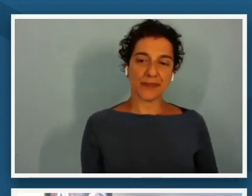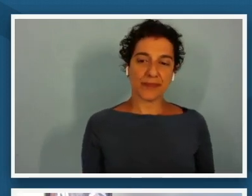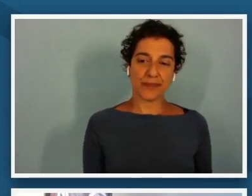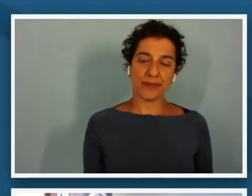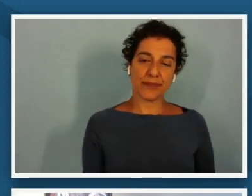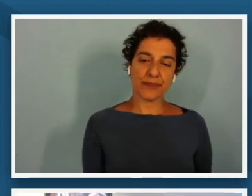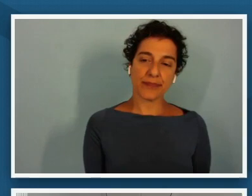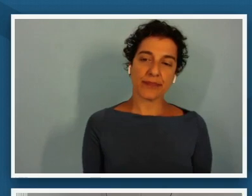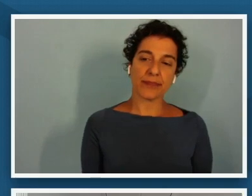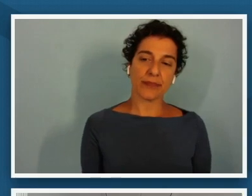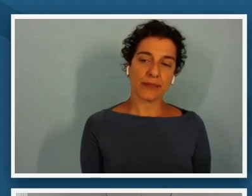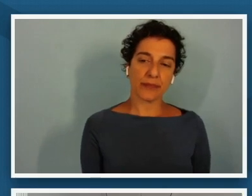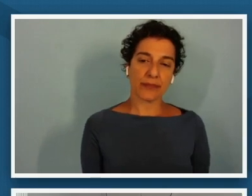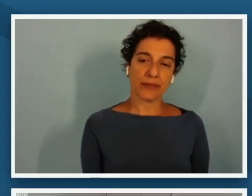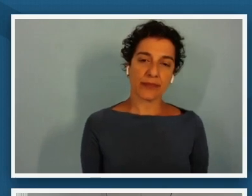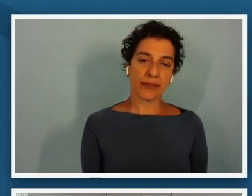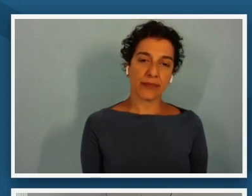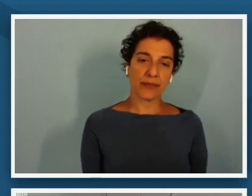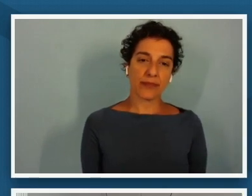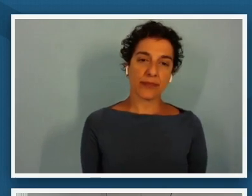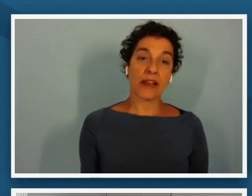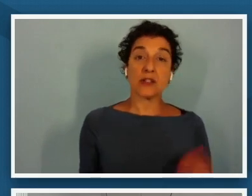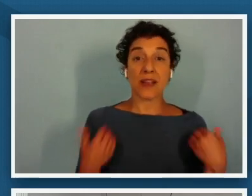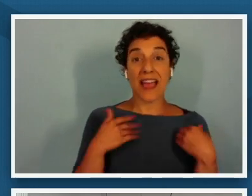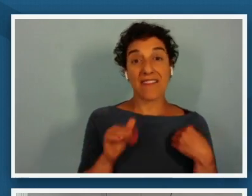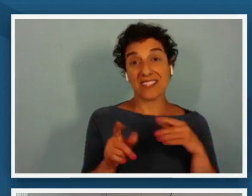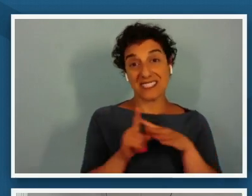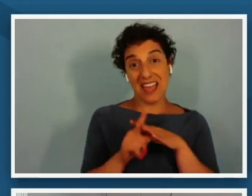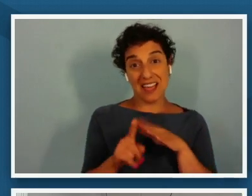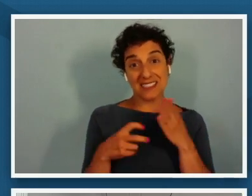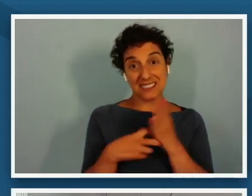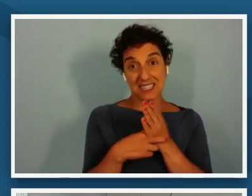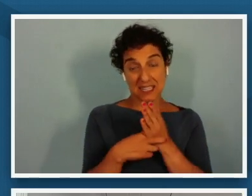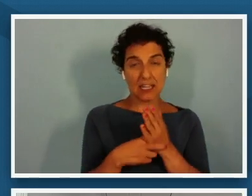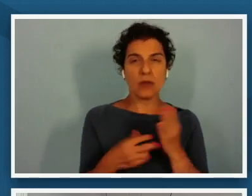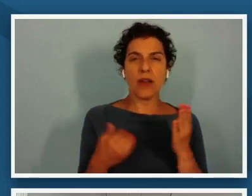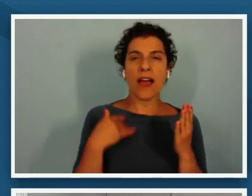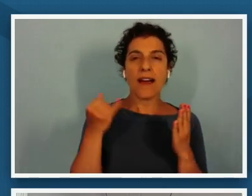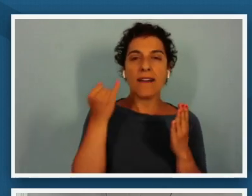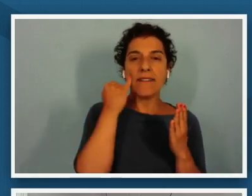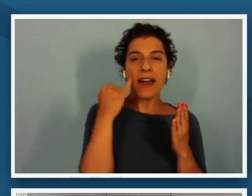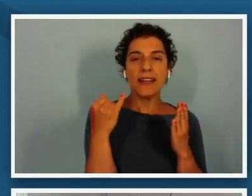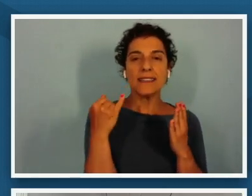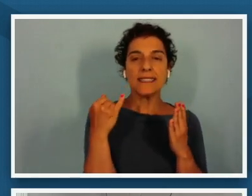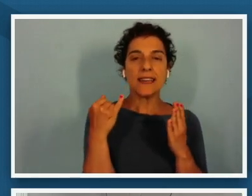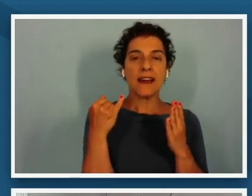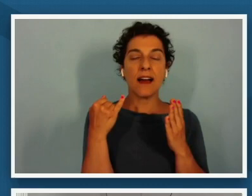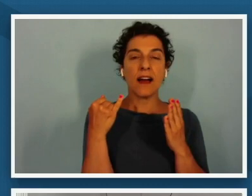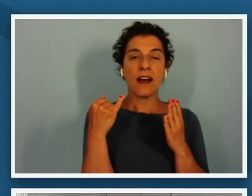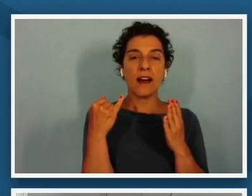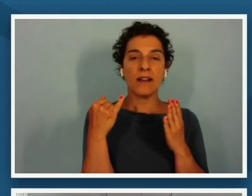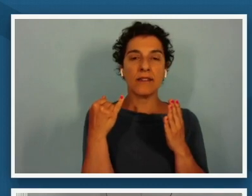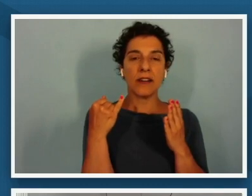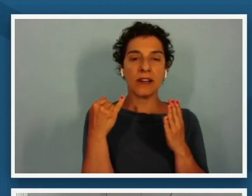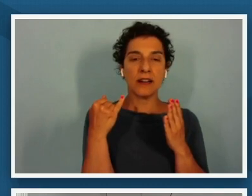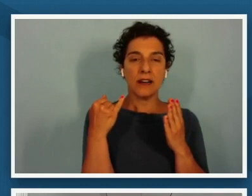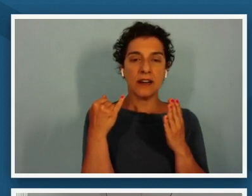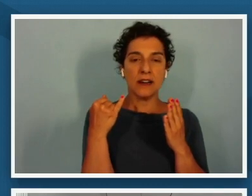so we have this exit ticket right we have this idea of um